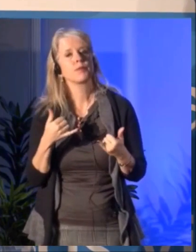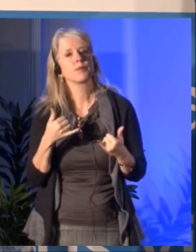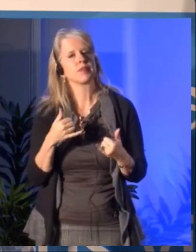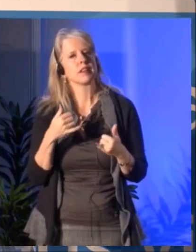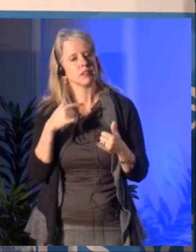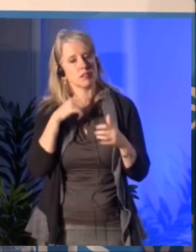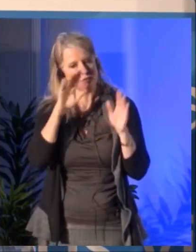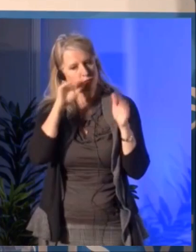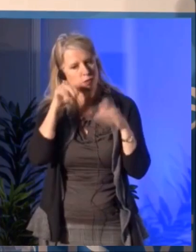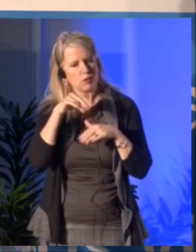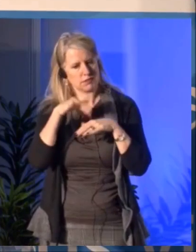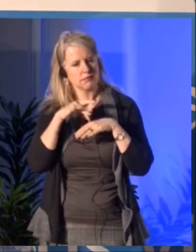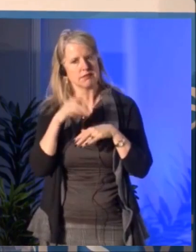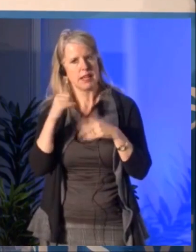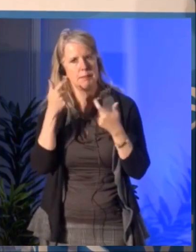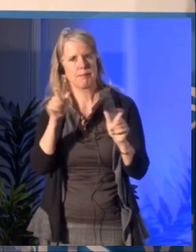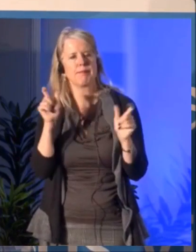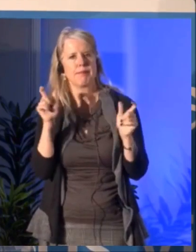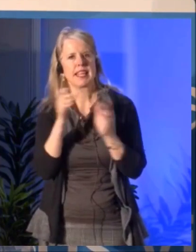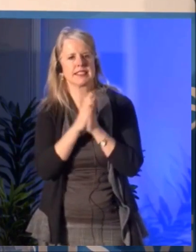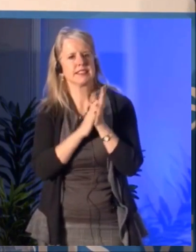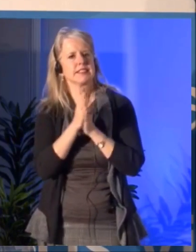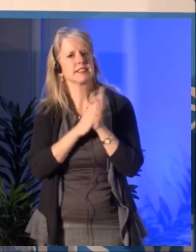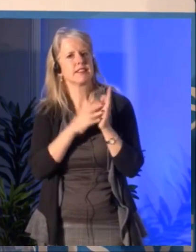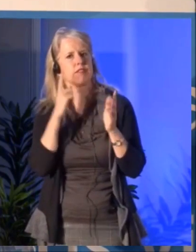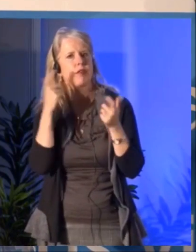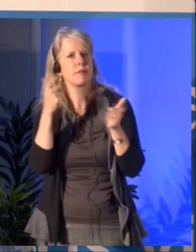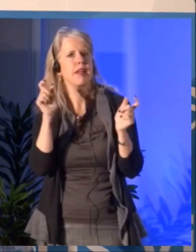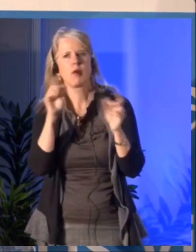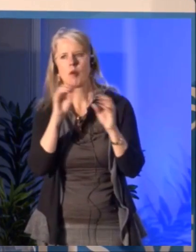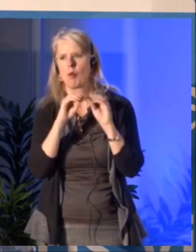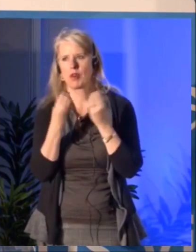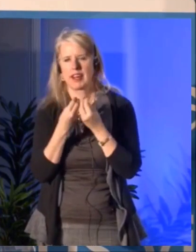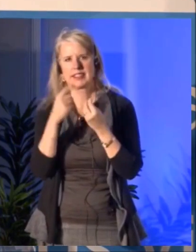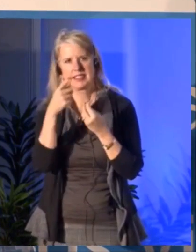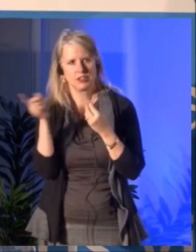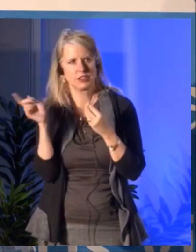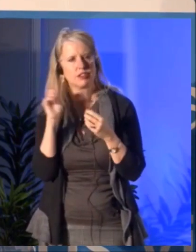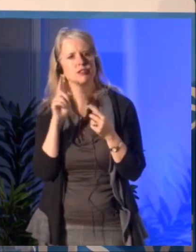Because the question when we evaluate and assess them we ask them, so what do you do for diversity,